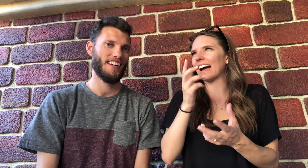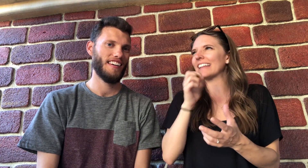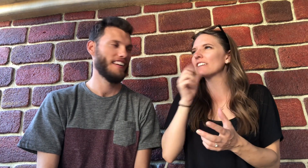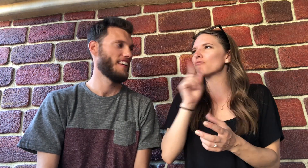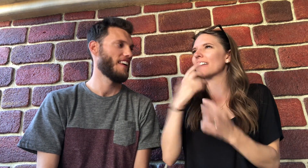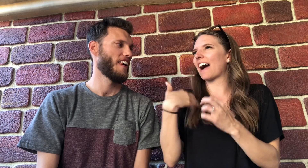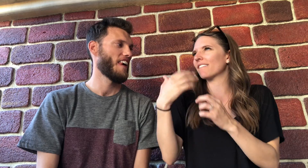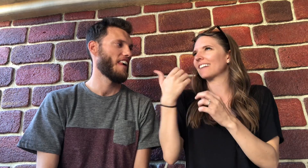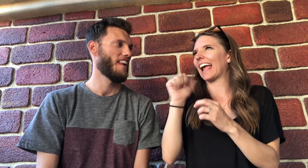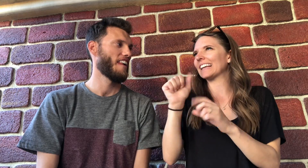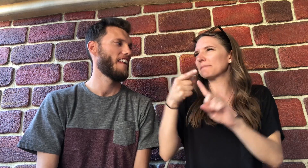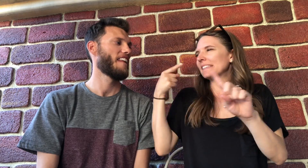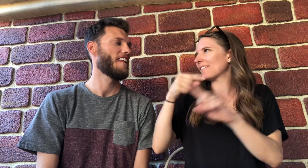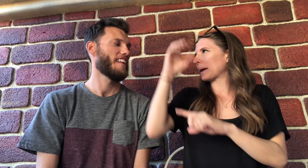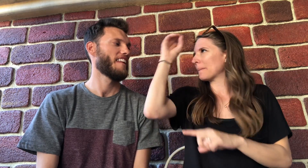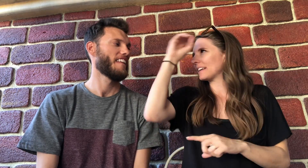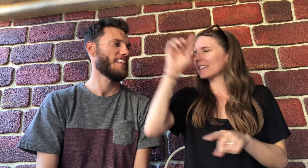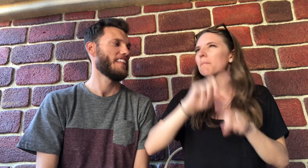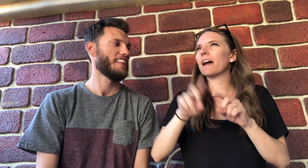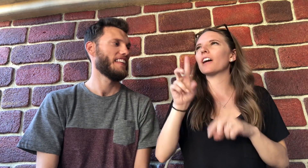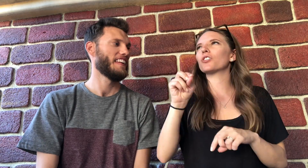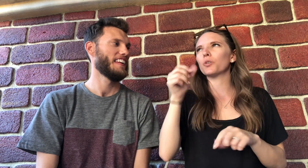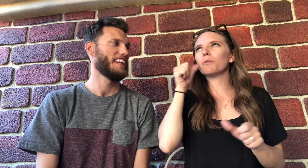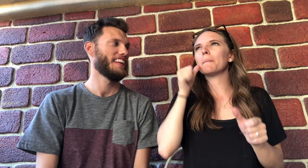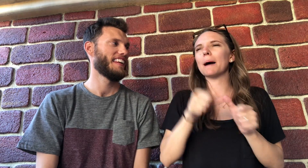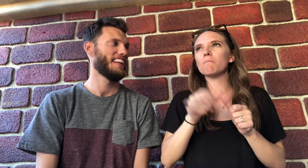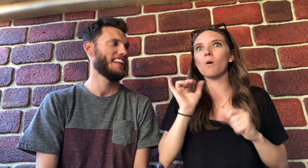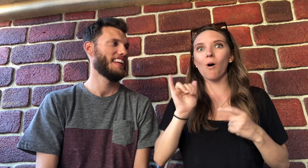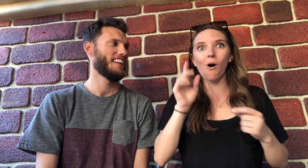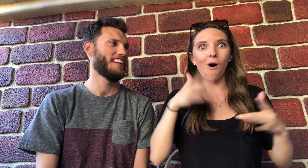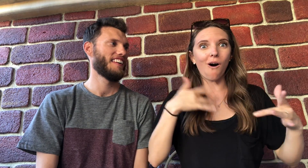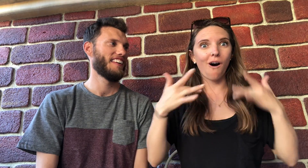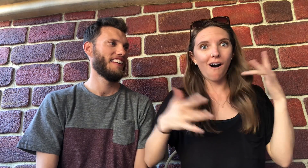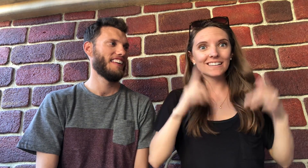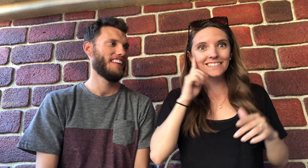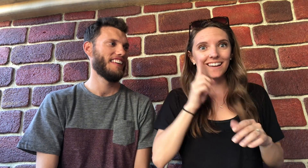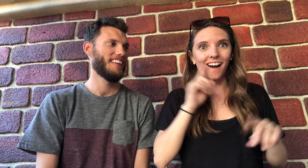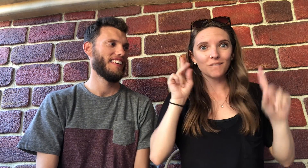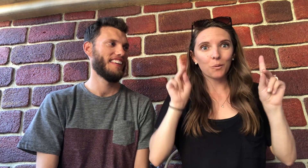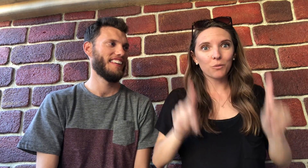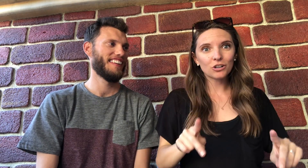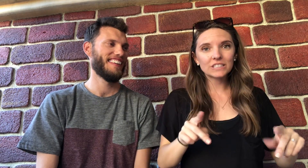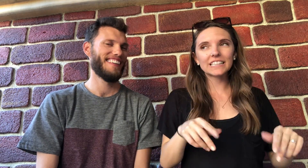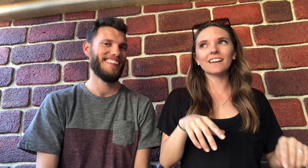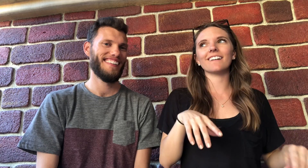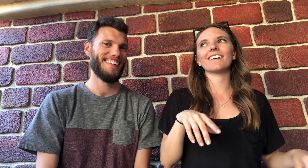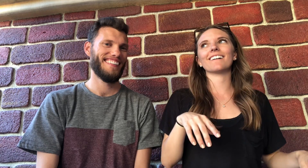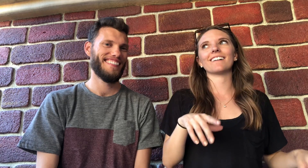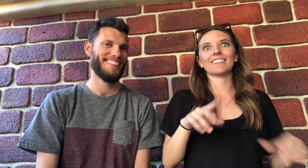So I didn't have any specific opinion but I do remember being so excited to meet a Deaf person.